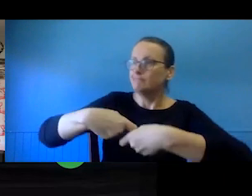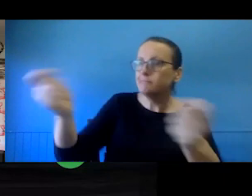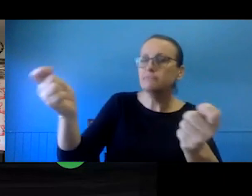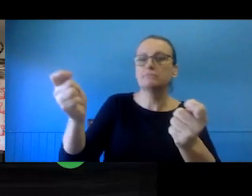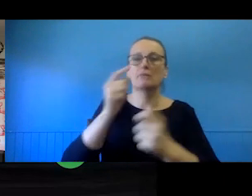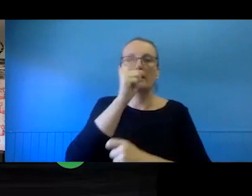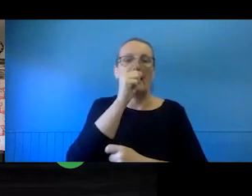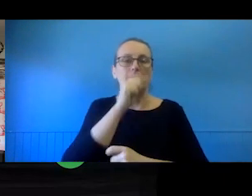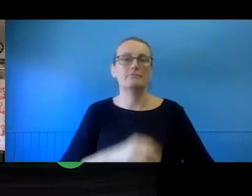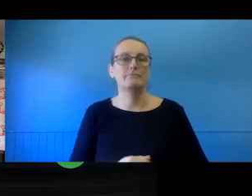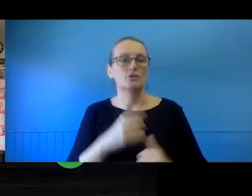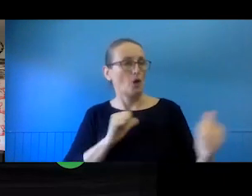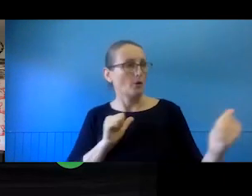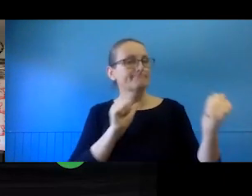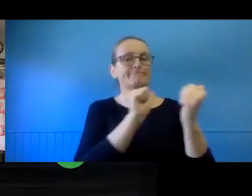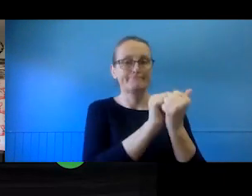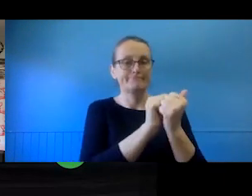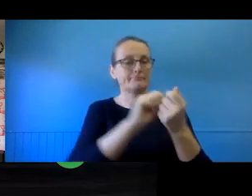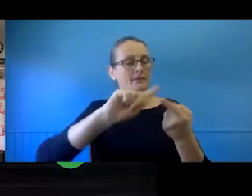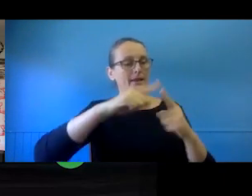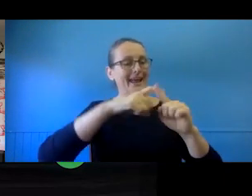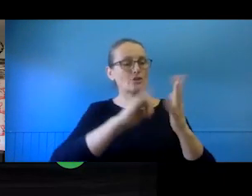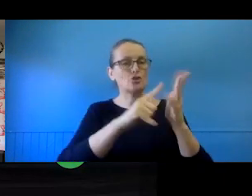that arrangement, in that exclusive situation, the writer is not able to